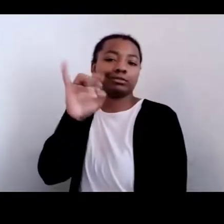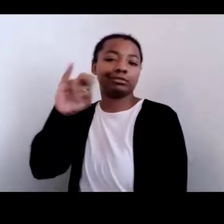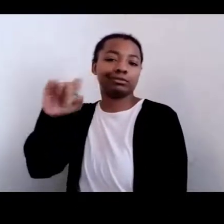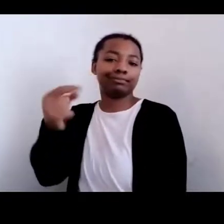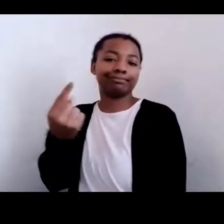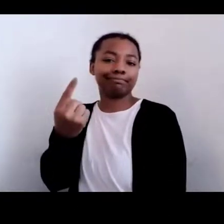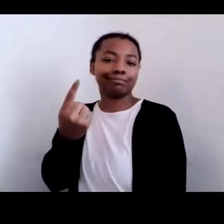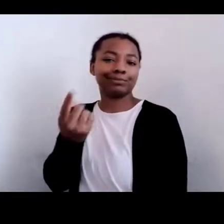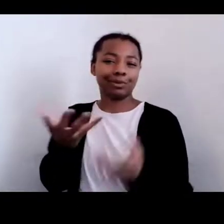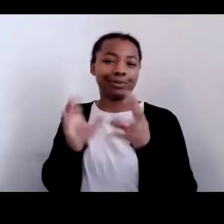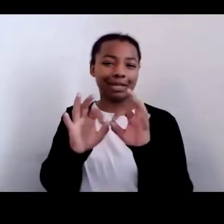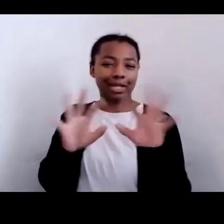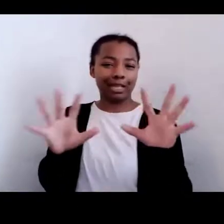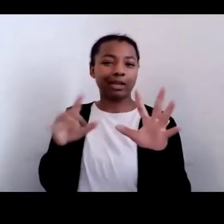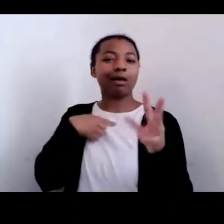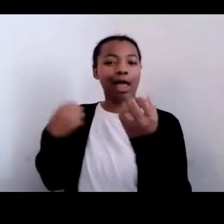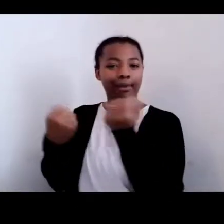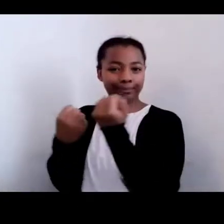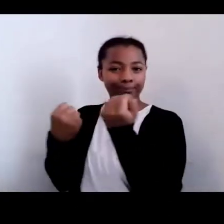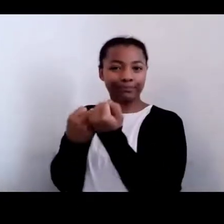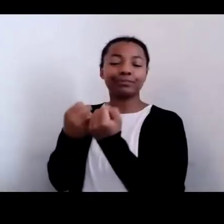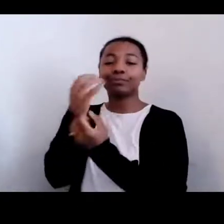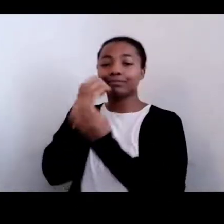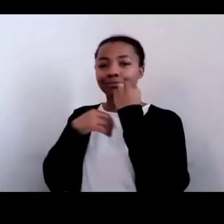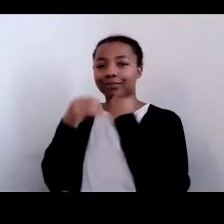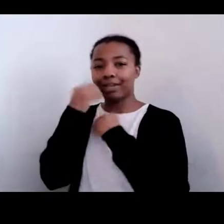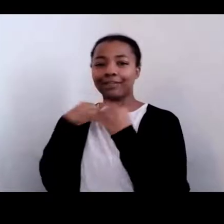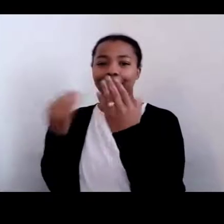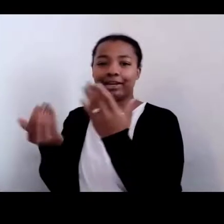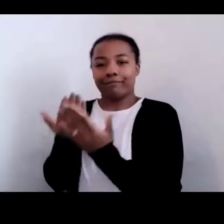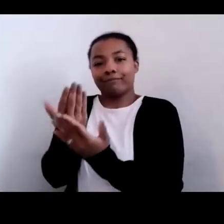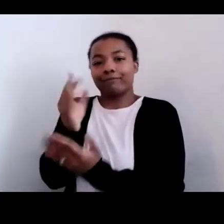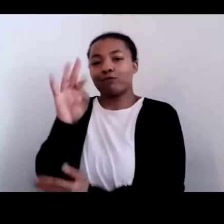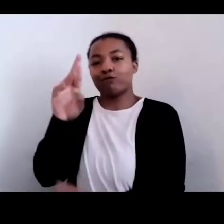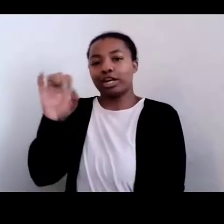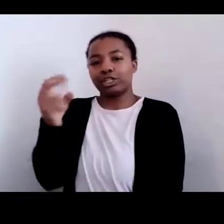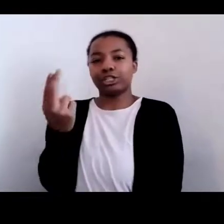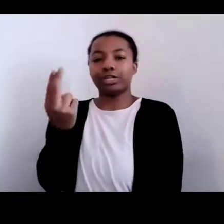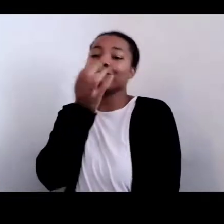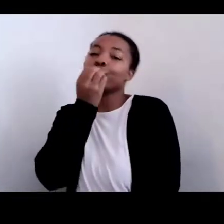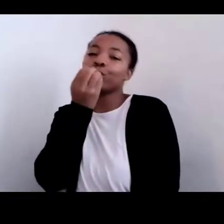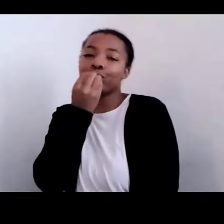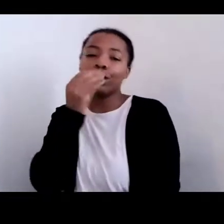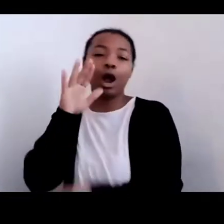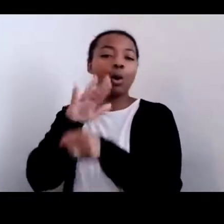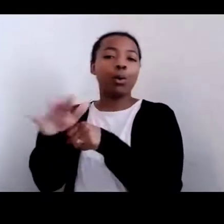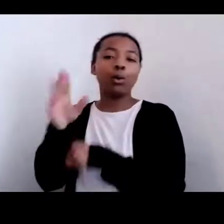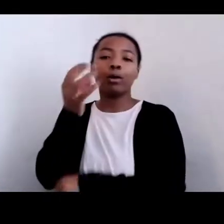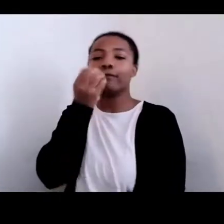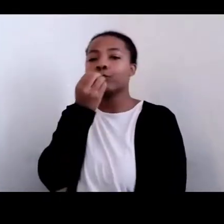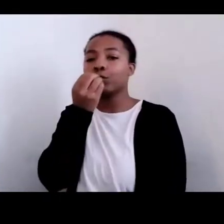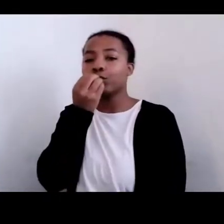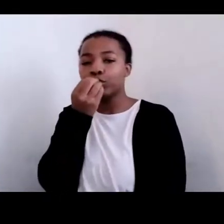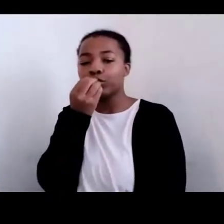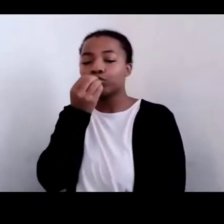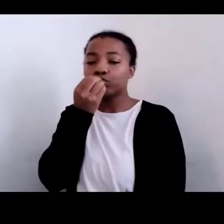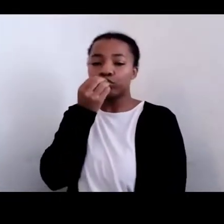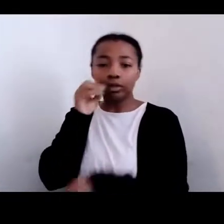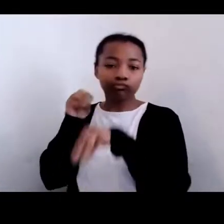of eating fresh food and of eating whole food and of gardening, if that's your desire.